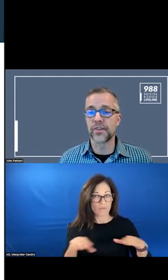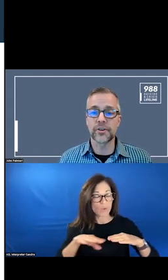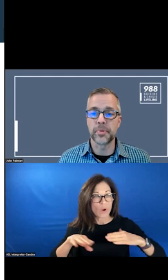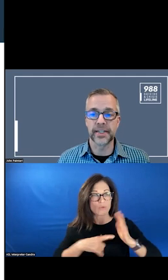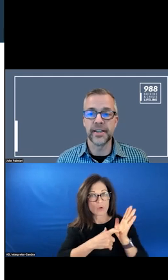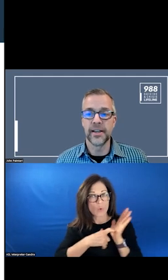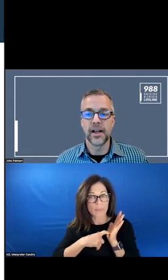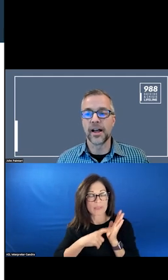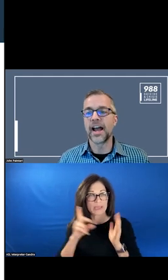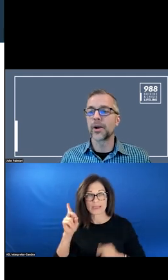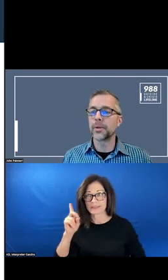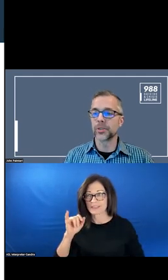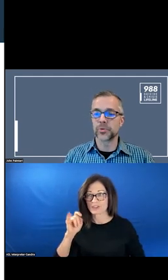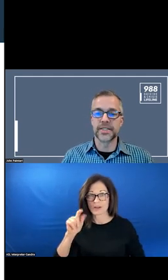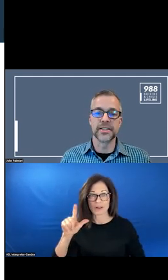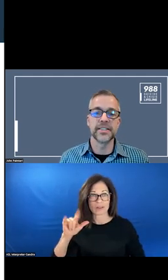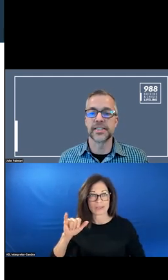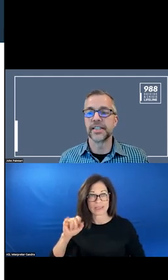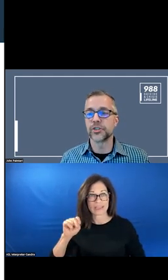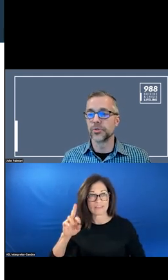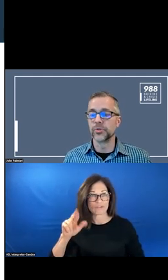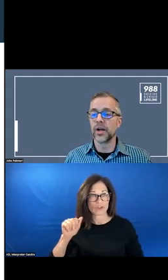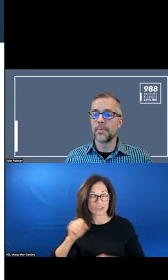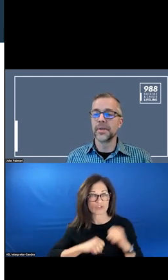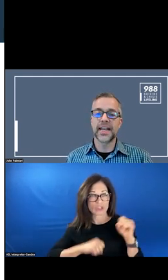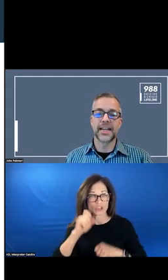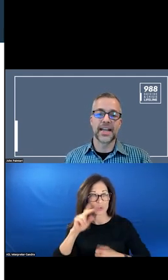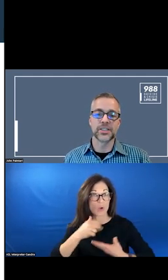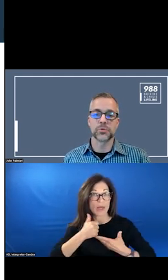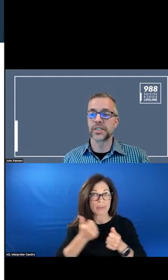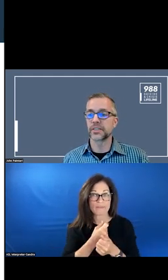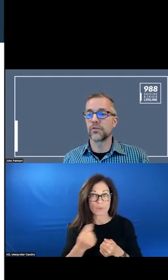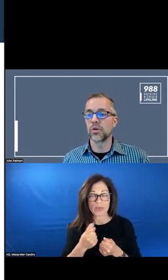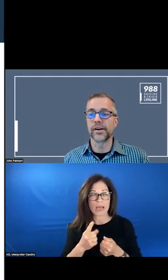SERVE EVERYONE AND HOW DO WE BUILD REDUNDANCY TO BUILD RISKS FOR